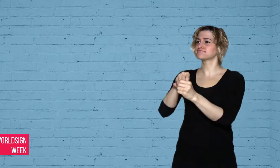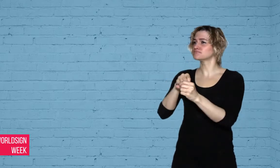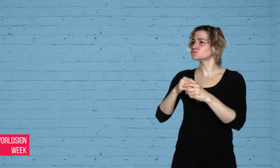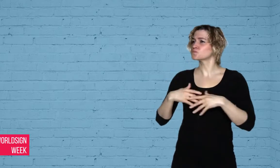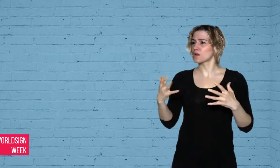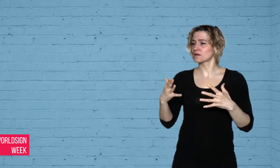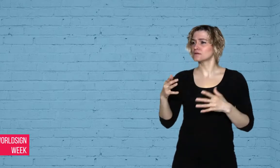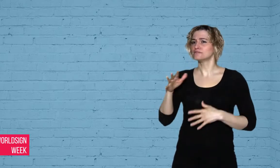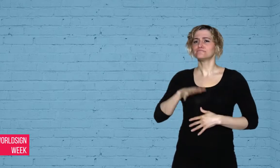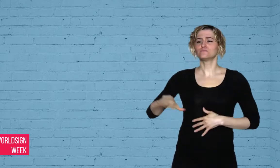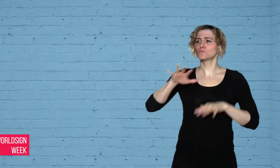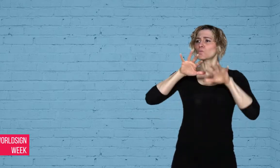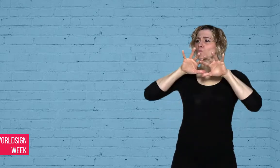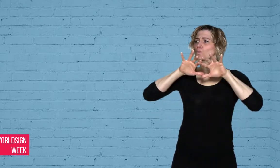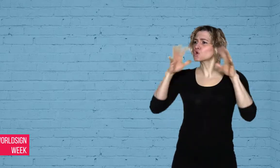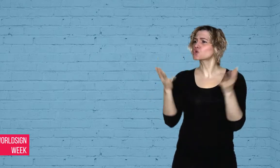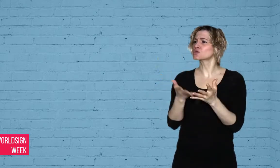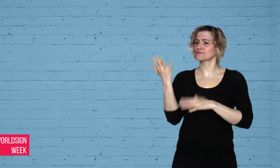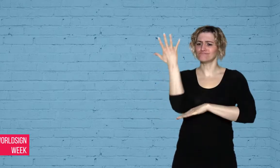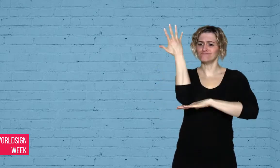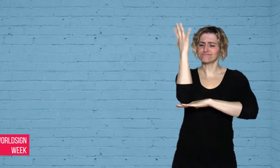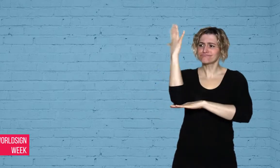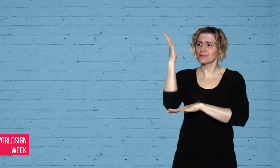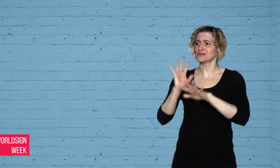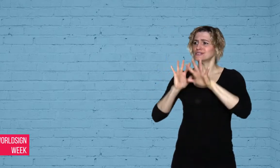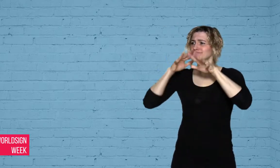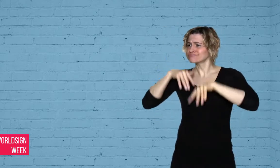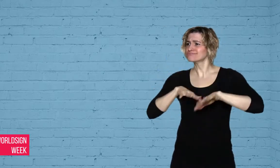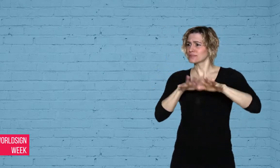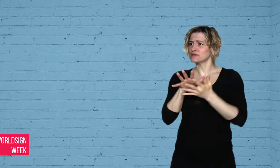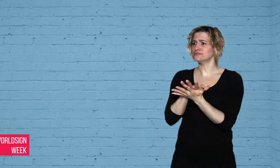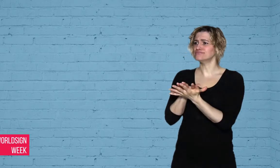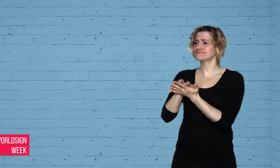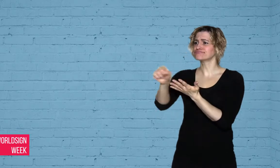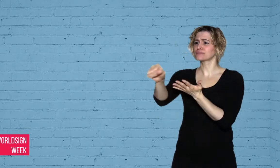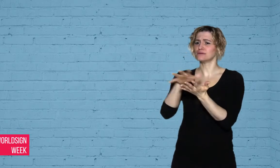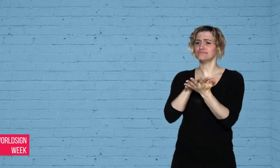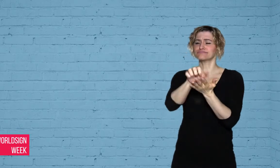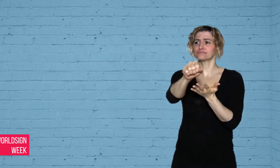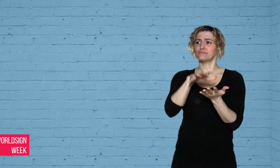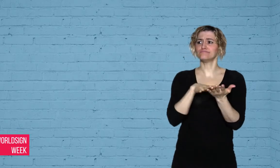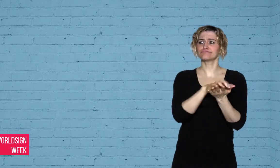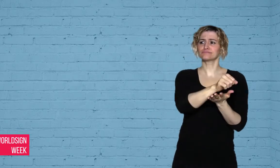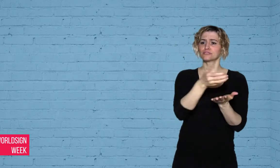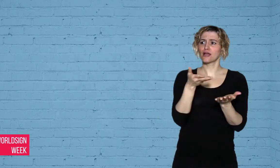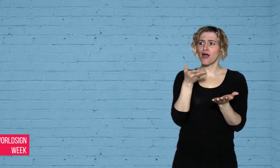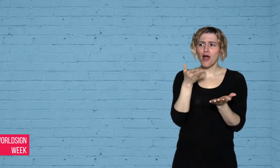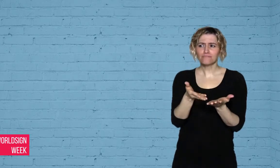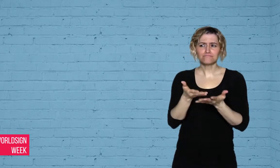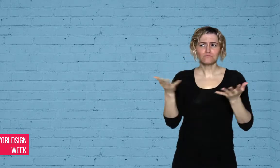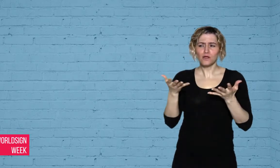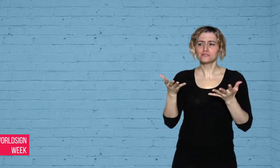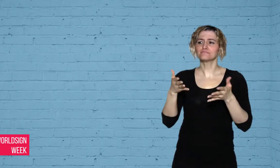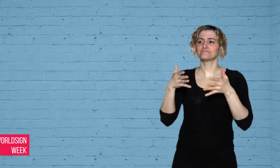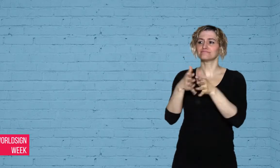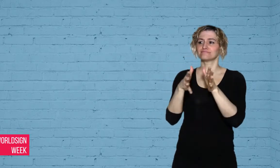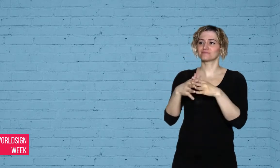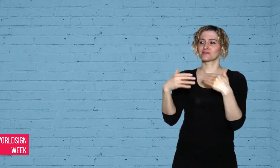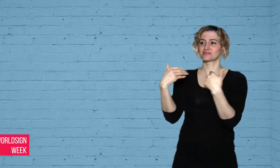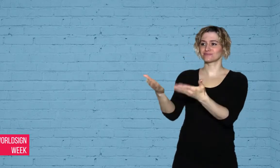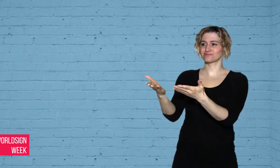destruction of wildlife habitat.